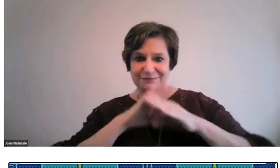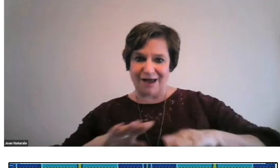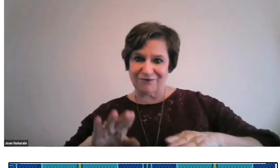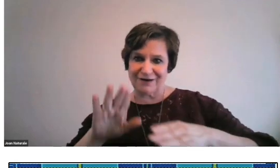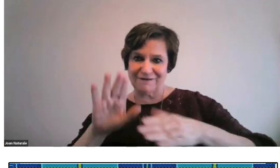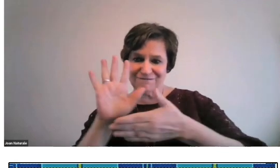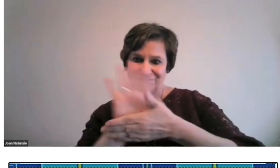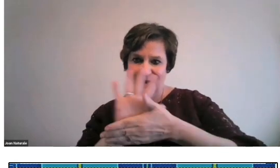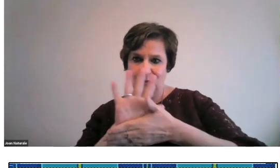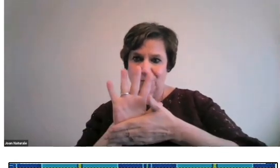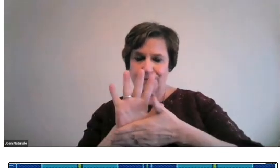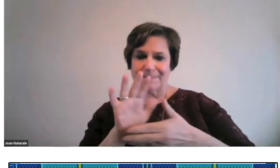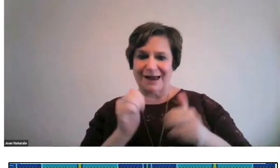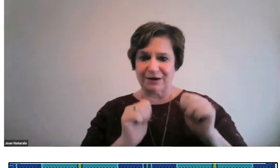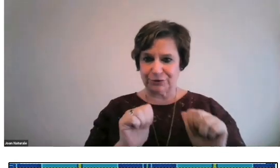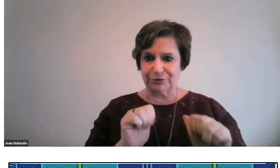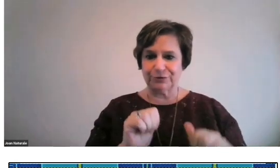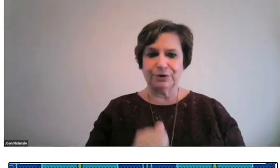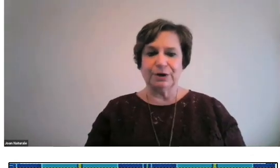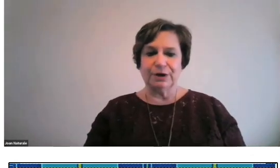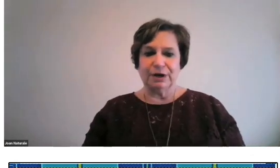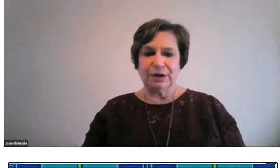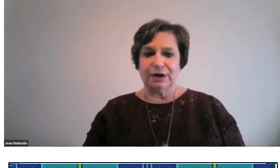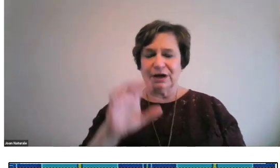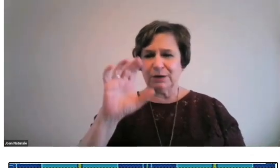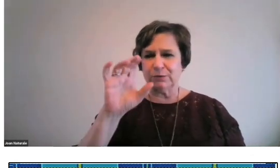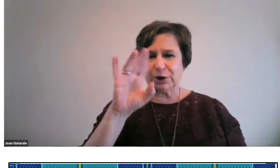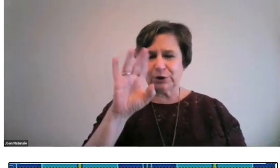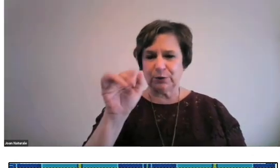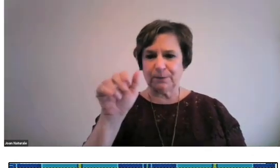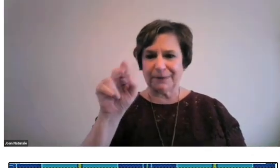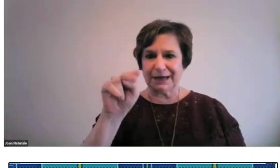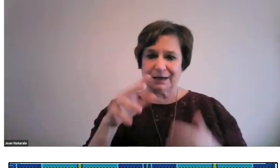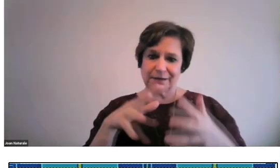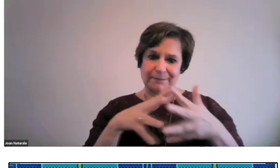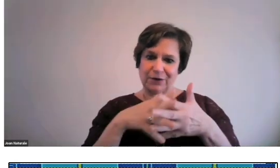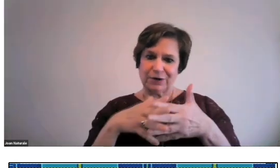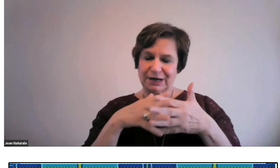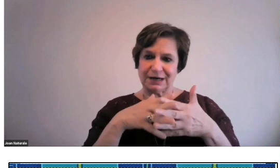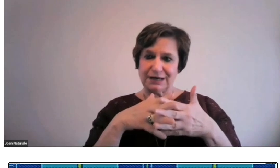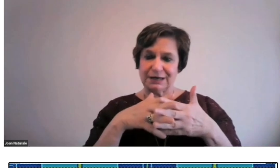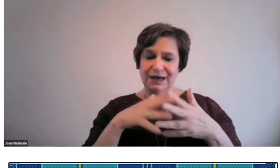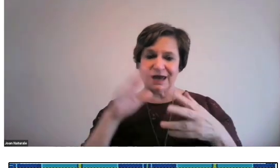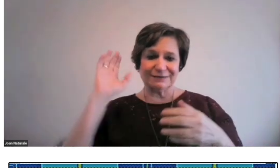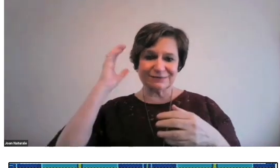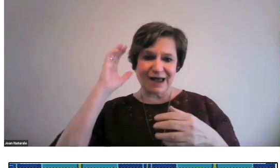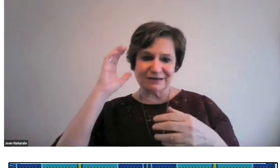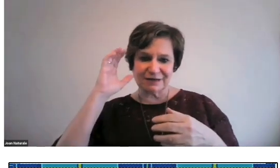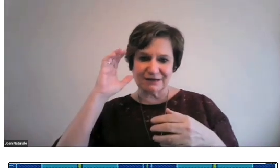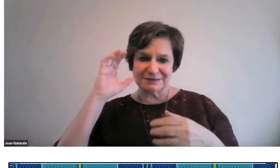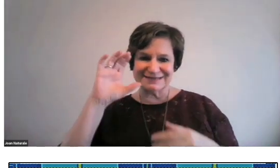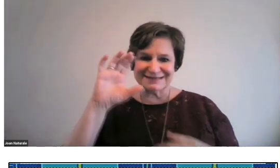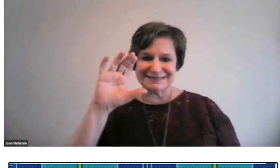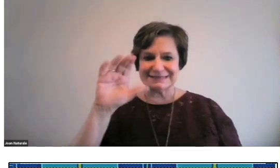Emmerson Romero is another silent film actor. He was a Cuban American.